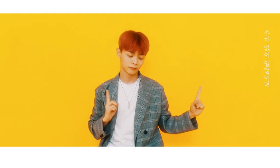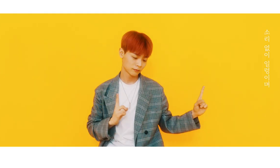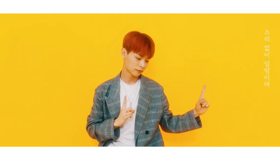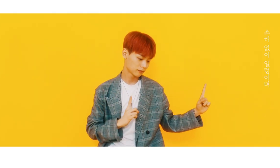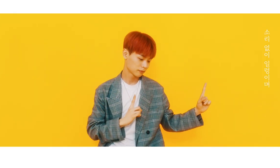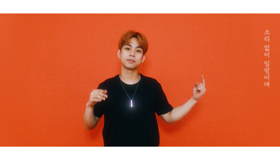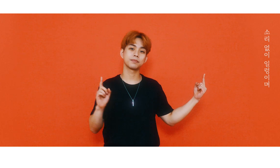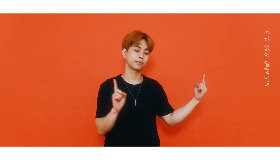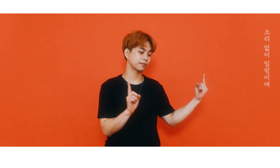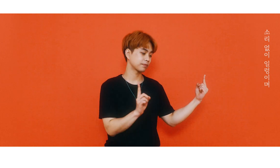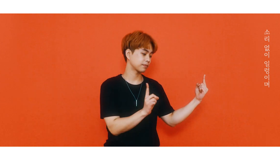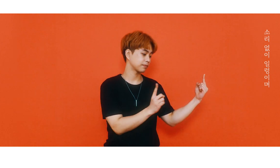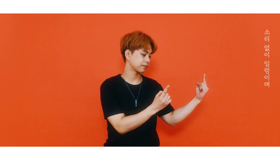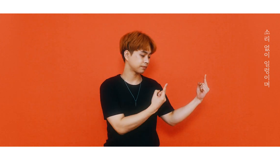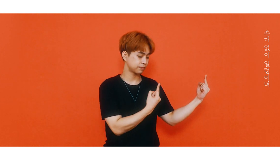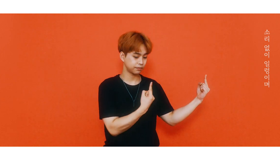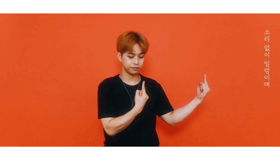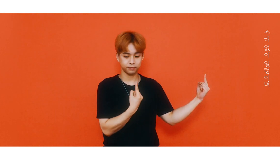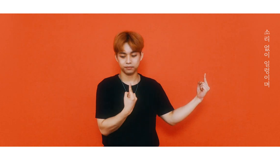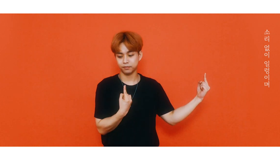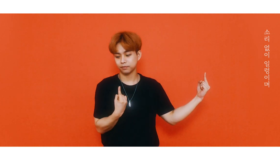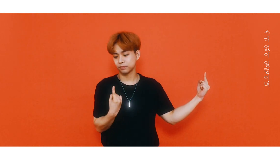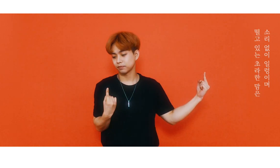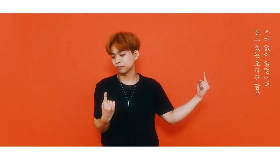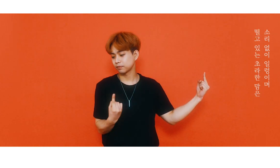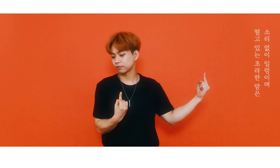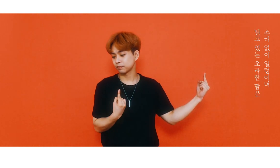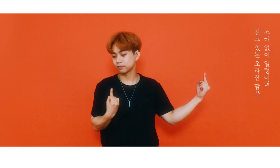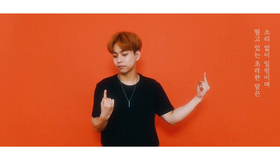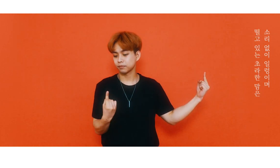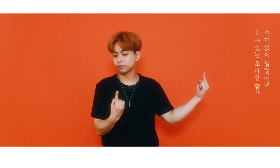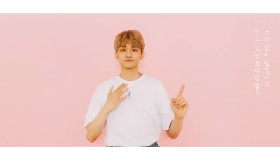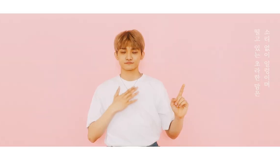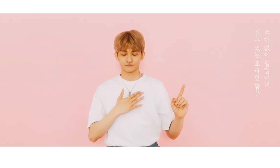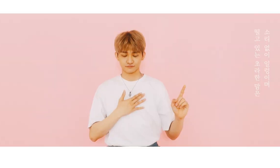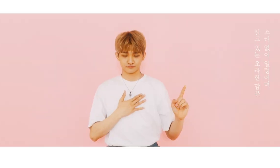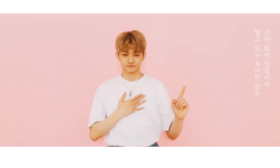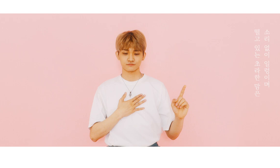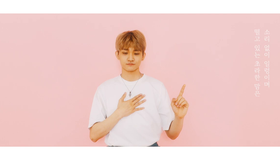A pitiful heart trembling silently